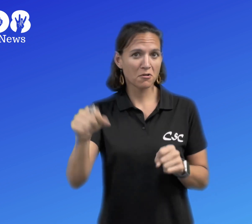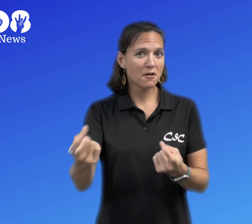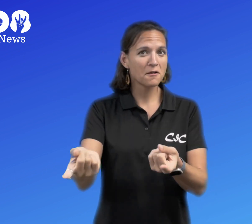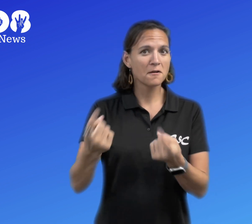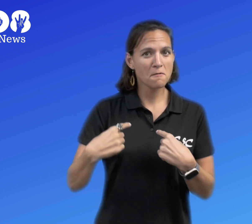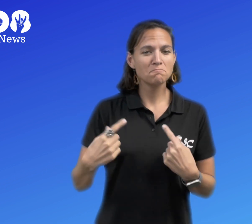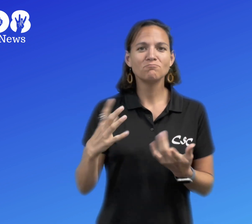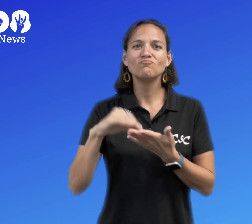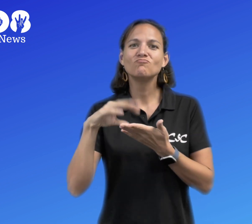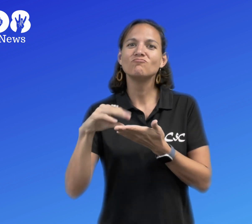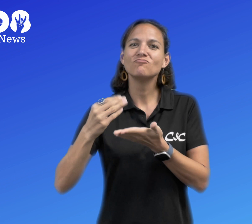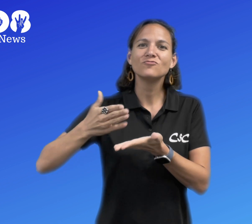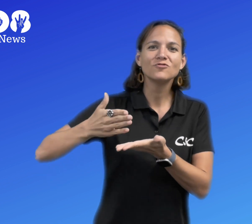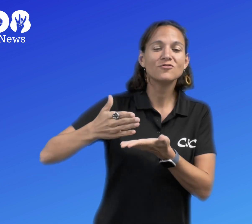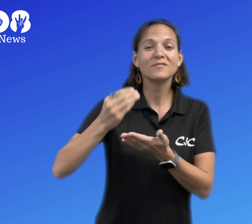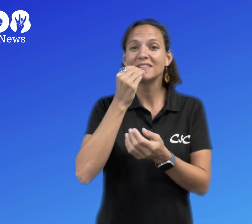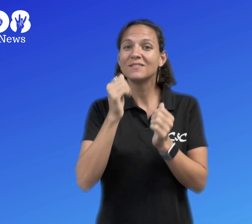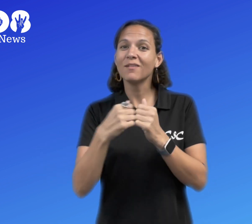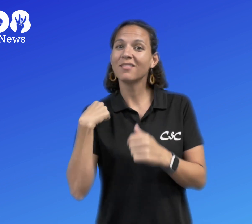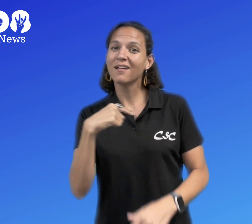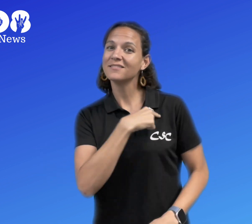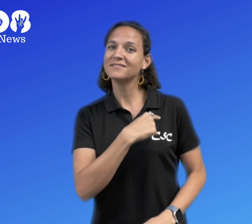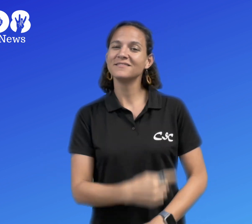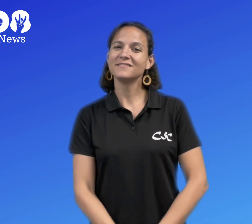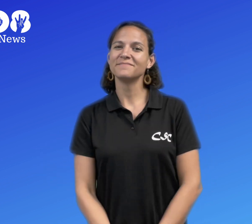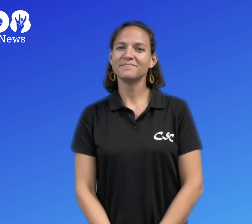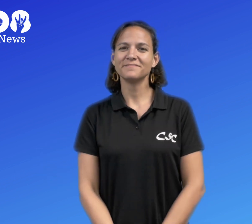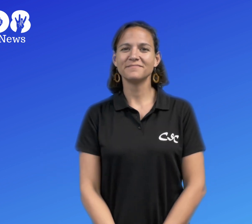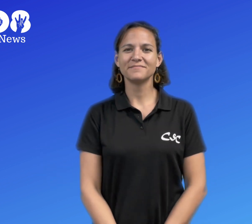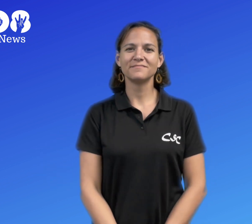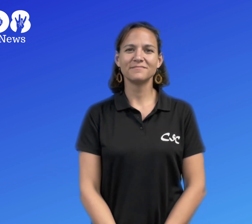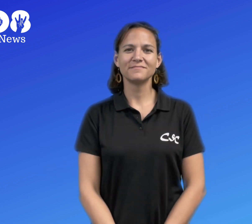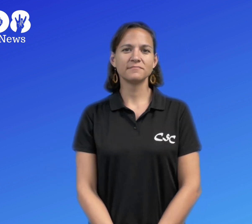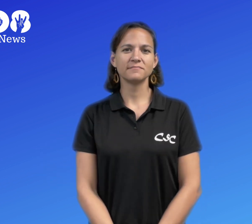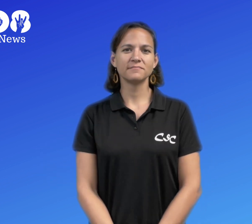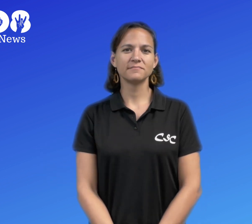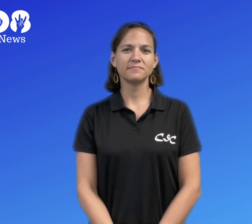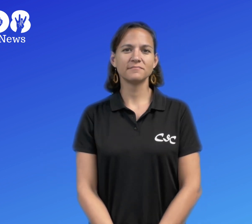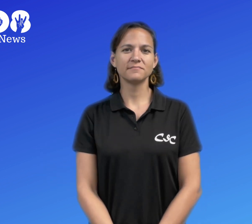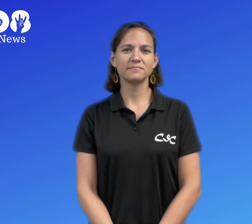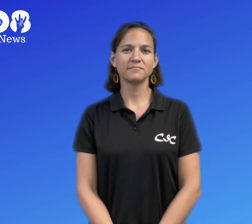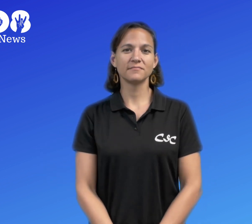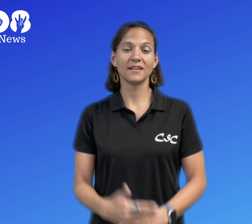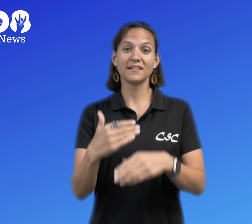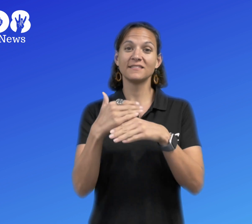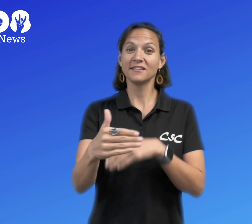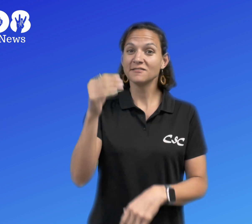Come learn, cook and eat with us. Next.